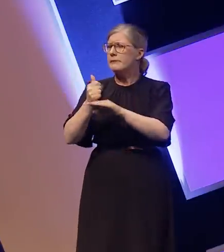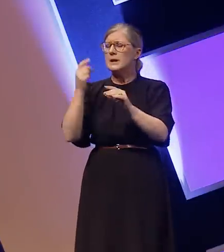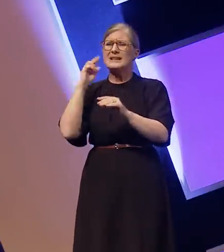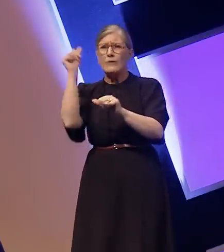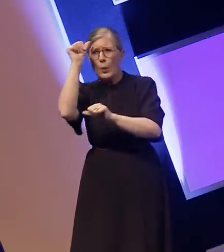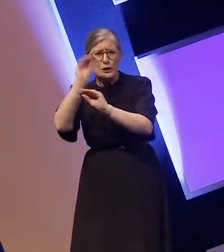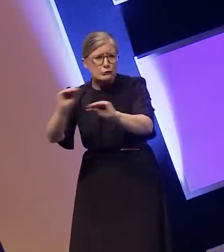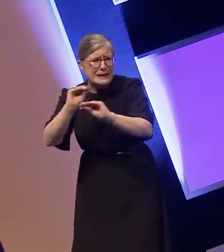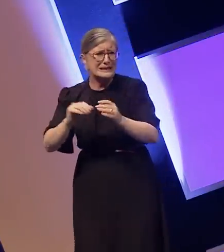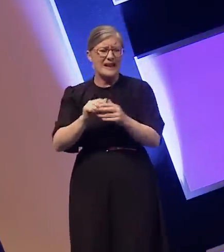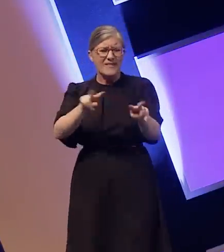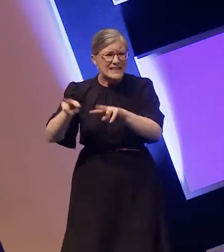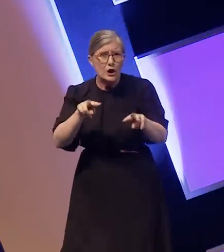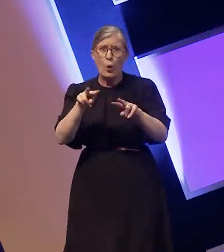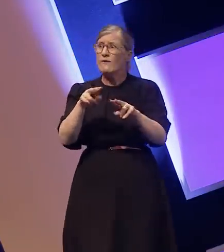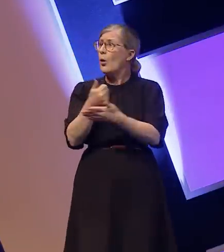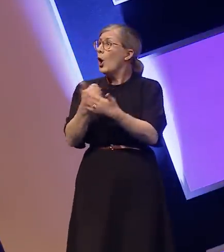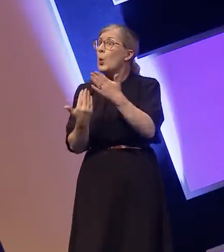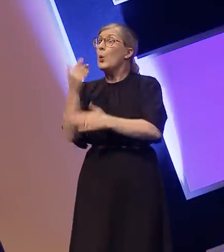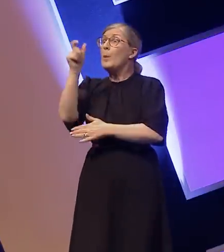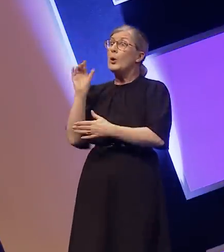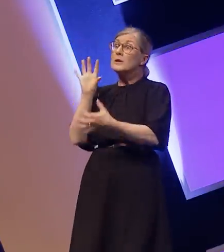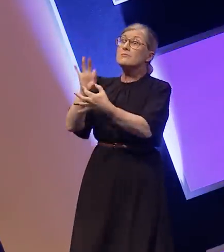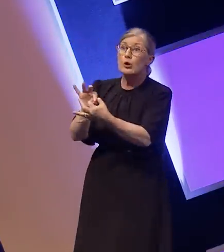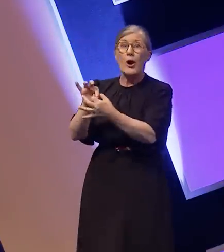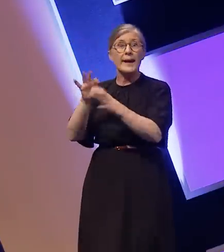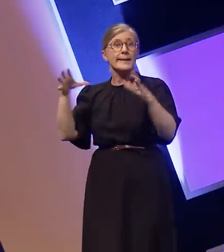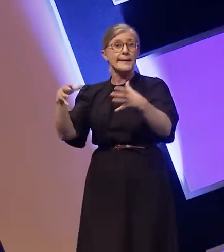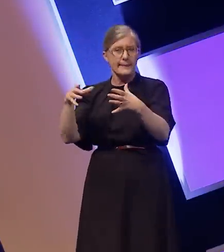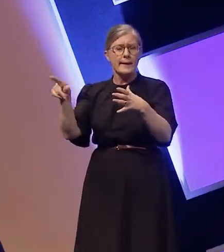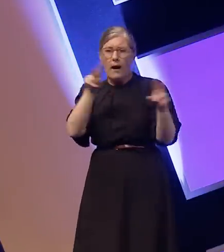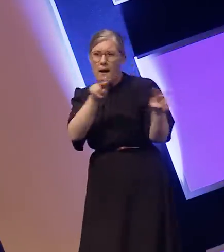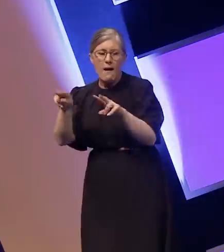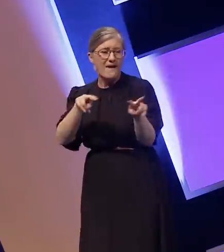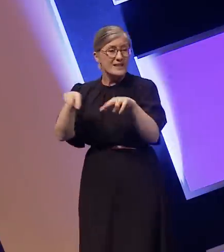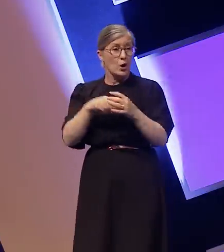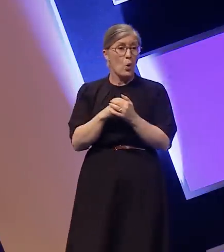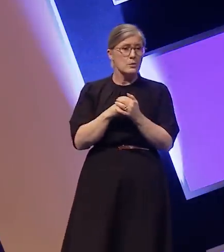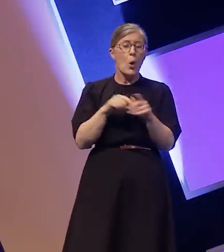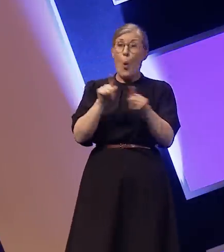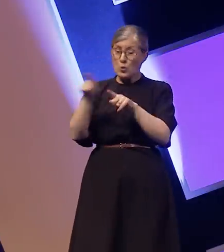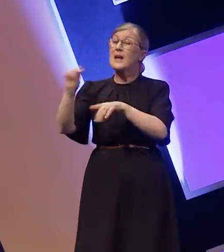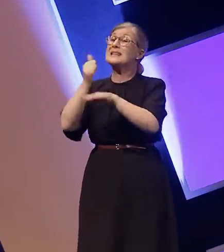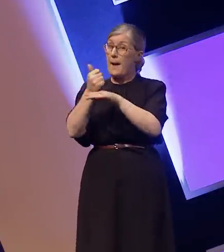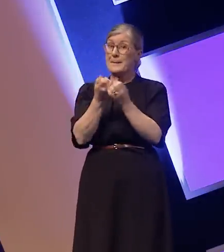person coming into the company as well as trying to set up BSL classes. However despite all the